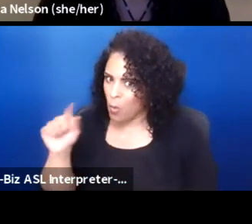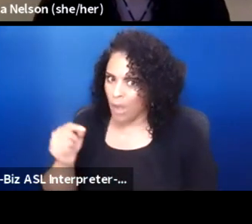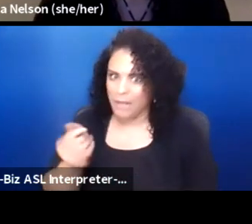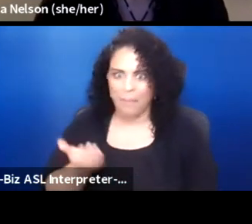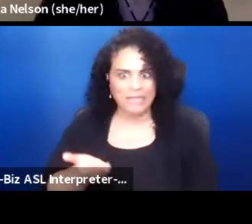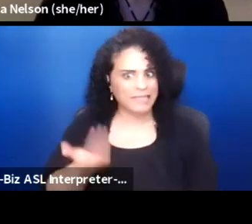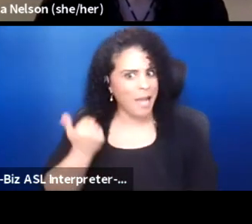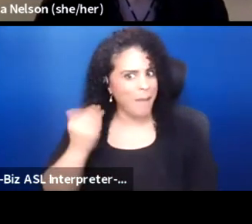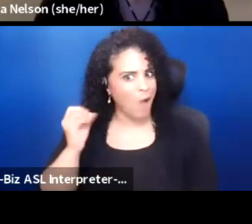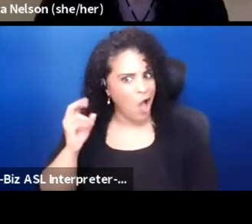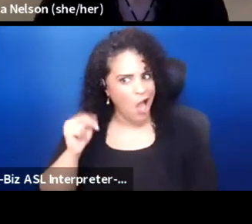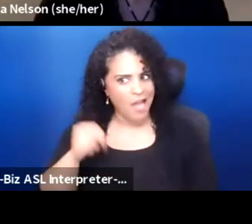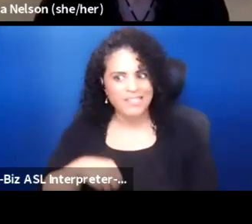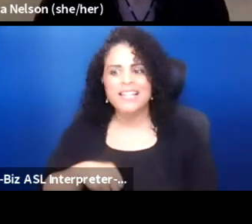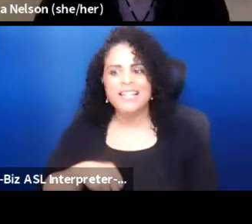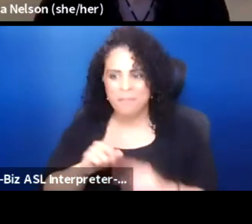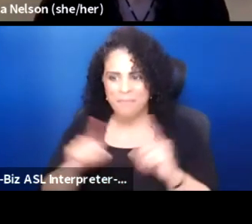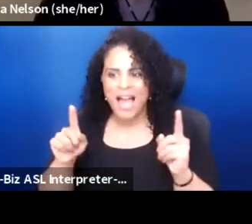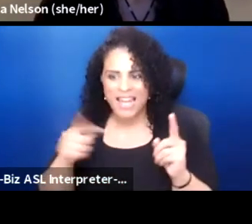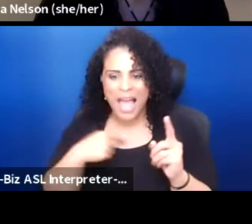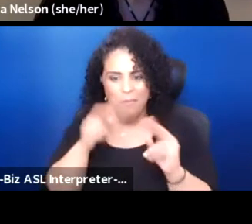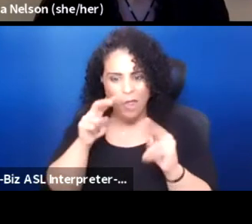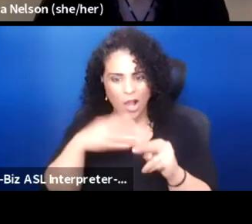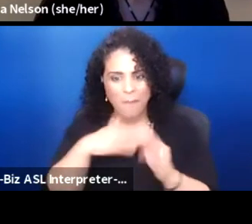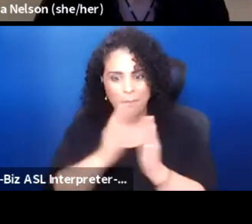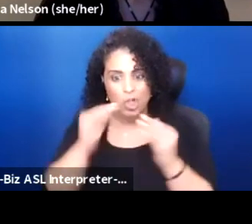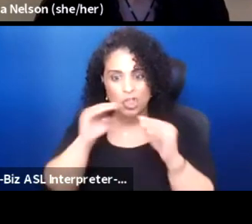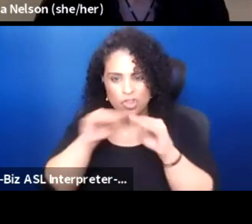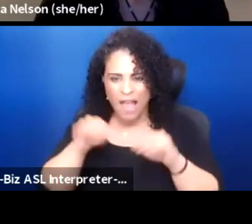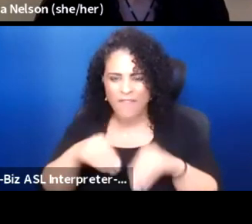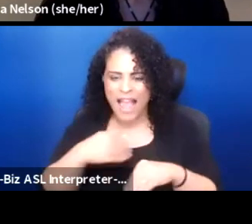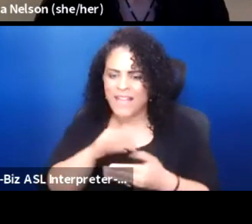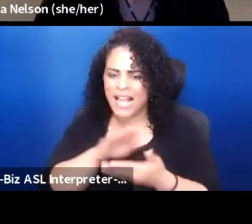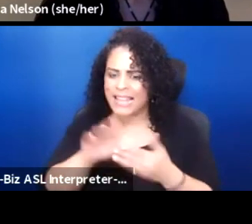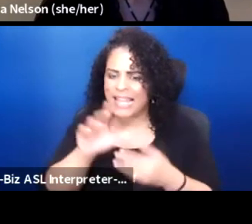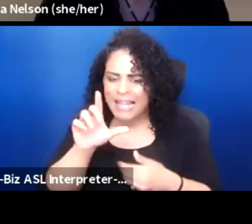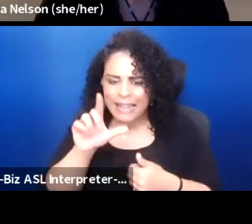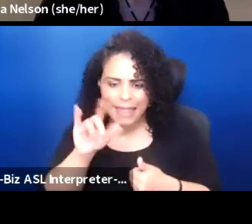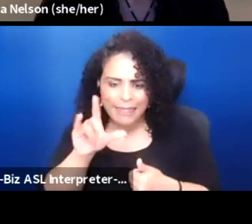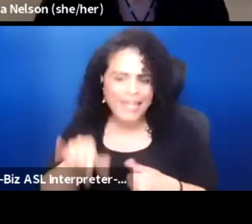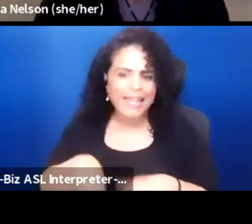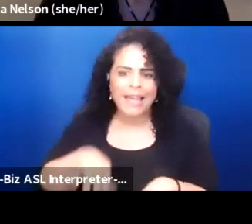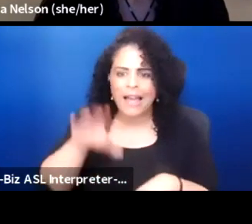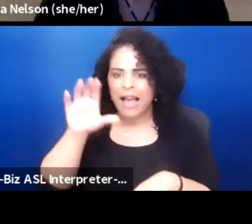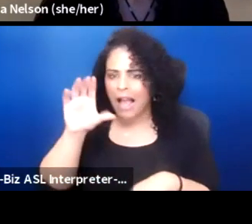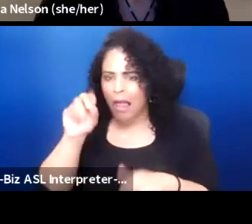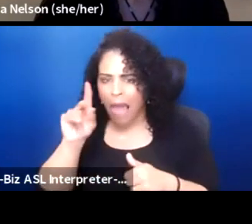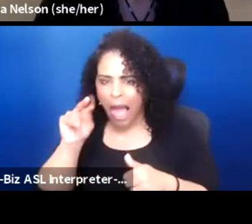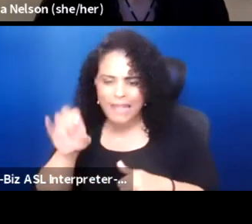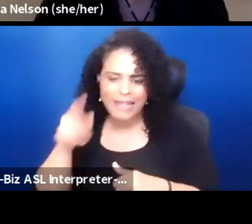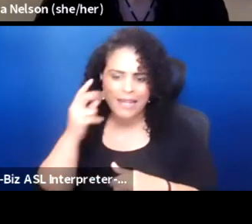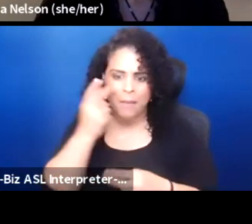But you know, I'm looking at my bookshelf and I have like Queen Liliuokalani's memoir up there, I have Black Hawks, his memoir,